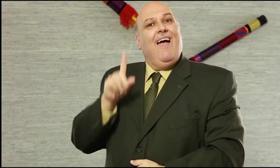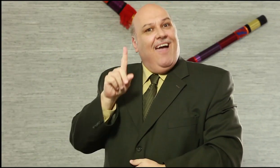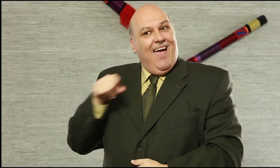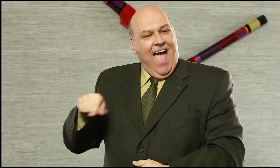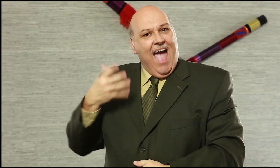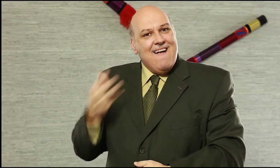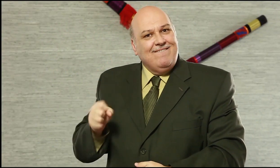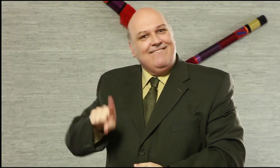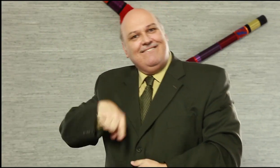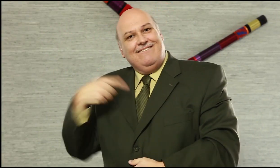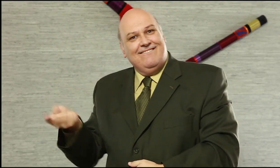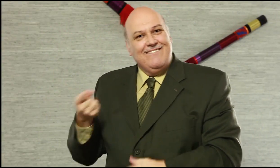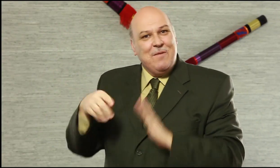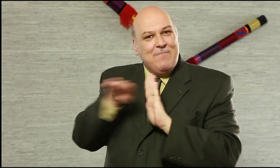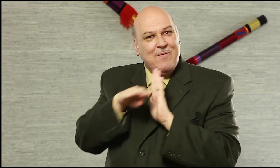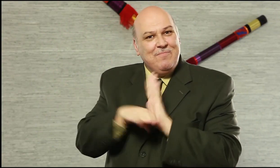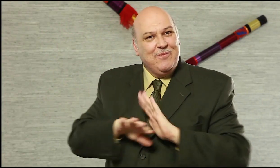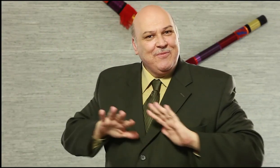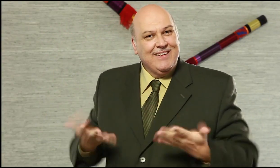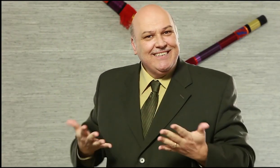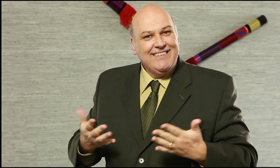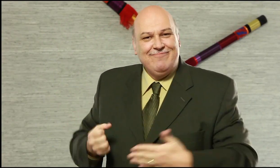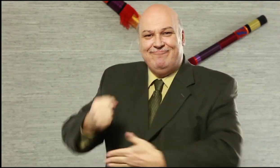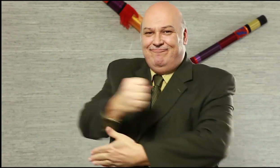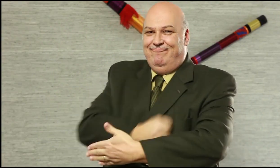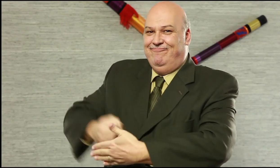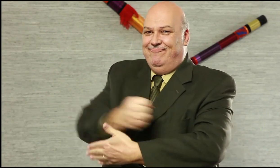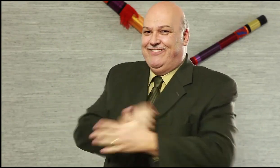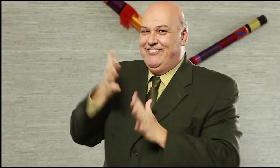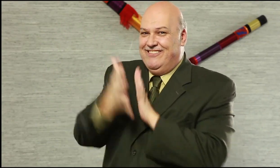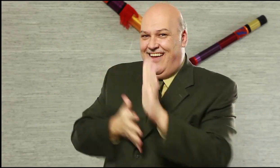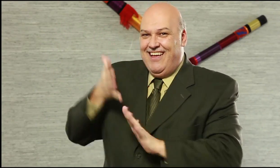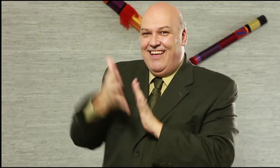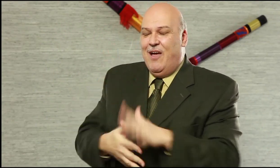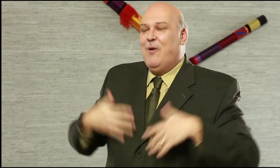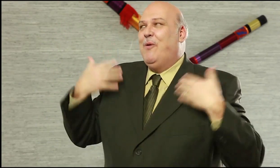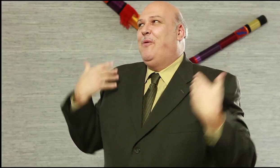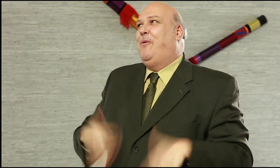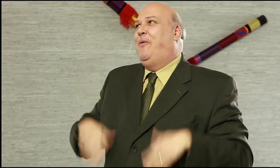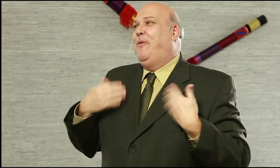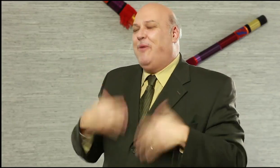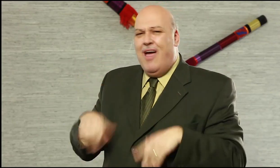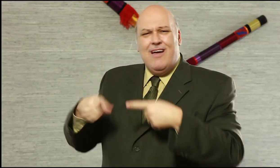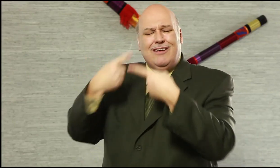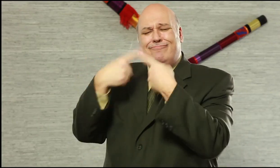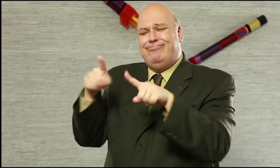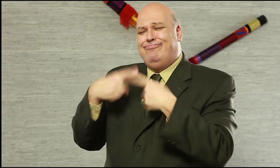Each “CookSign” recipe will also be included in